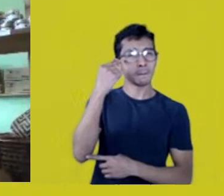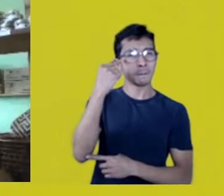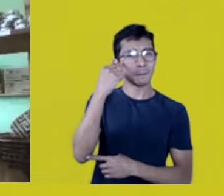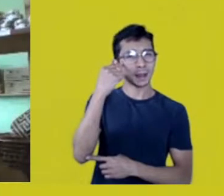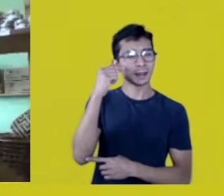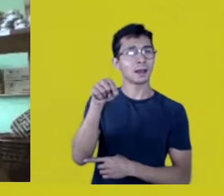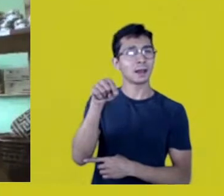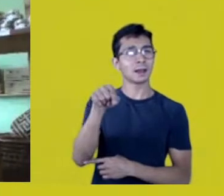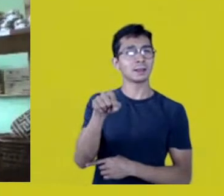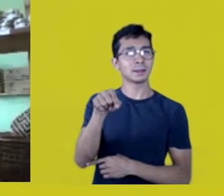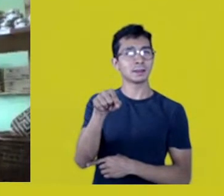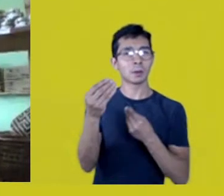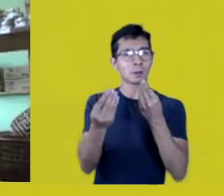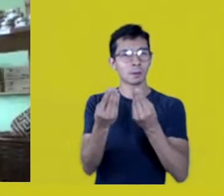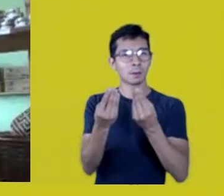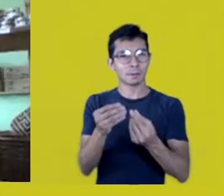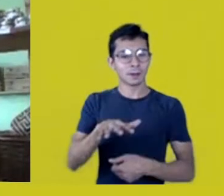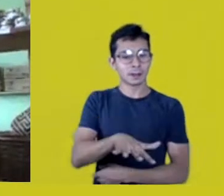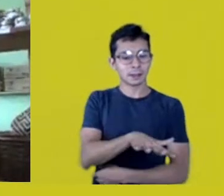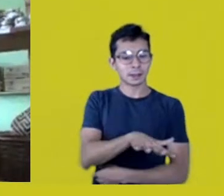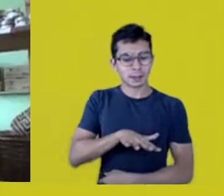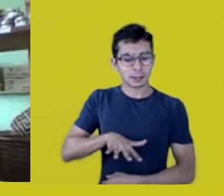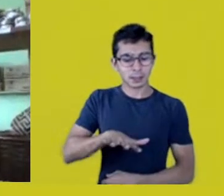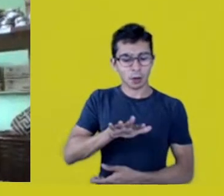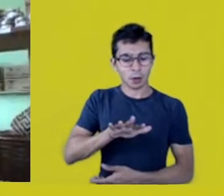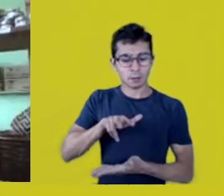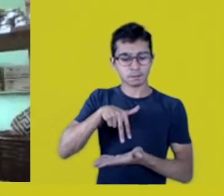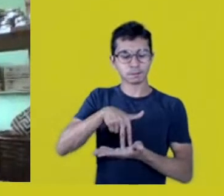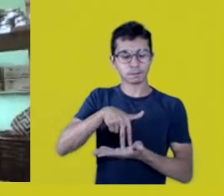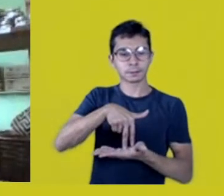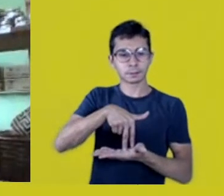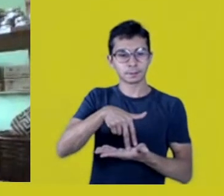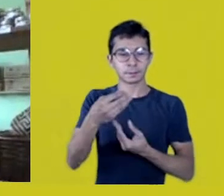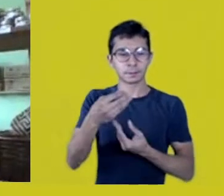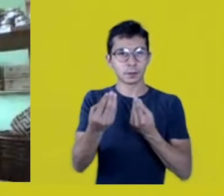the notion of territory and the cultural notions,